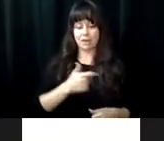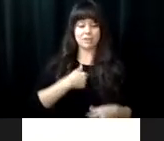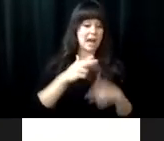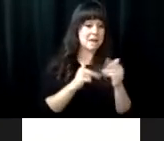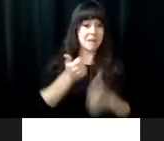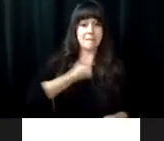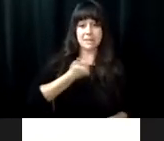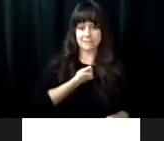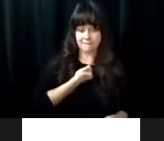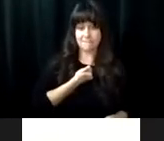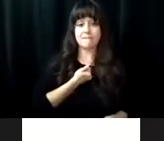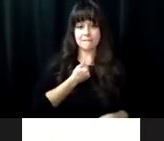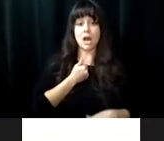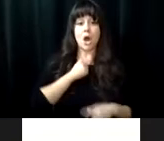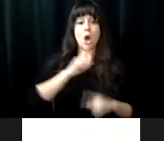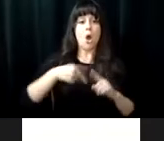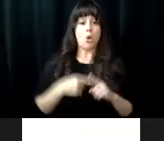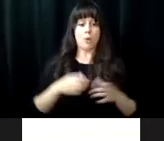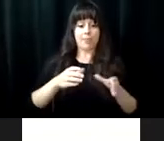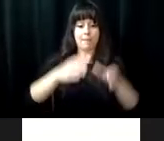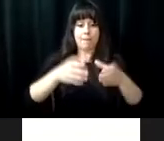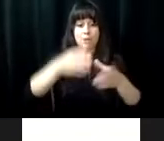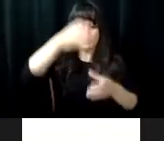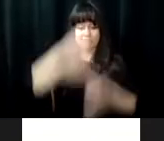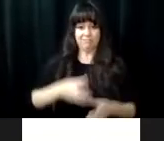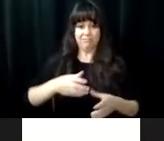to use for each gate panel. I built all of the gate panels